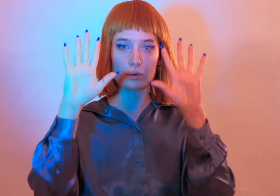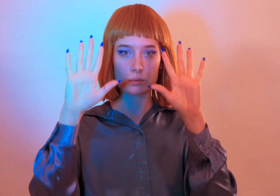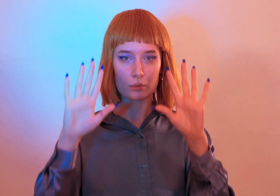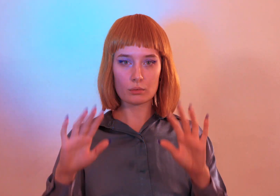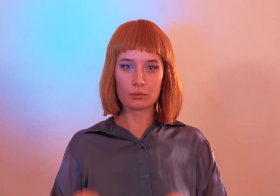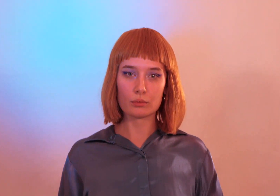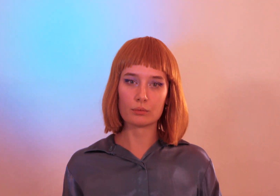you've gotta go